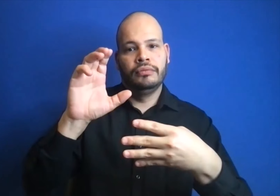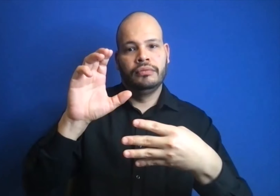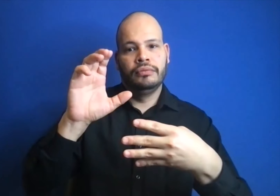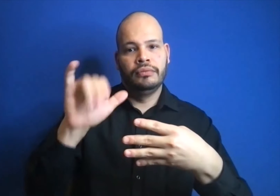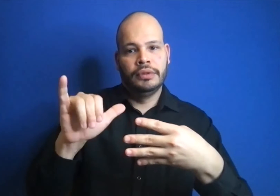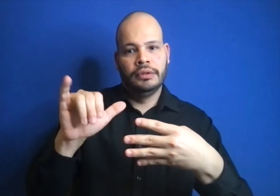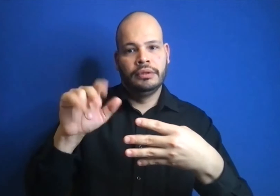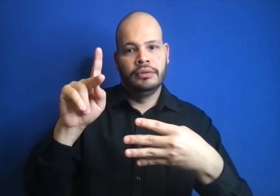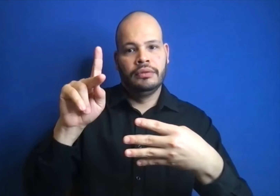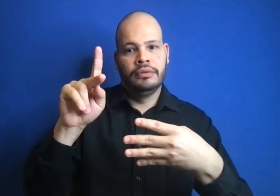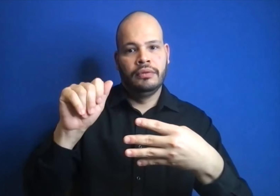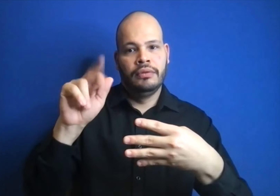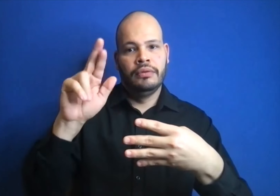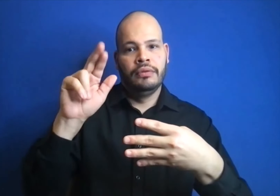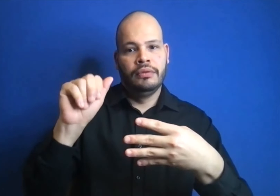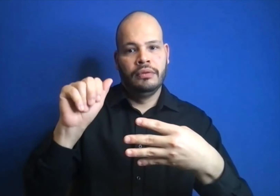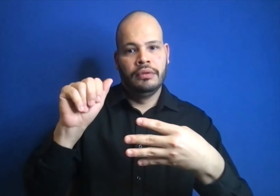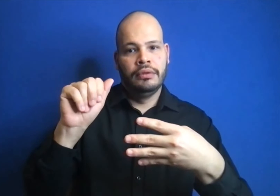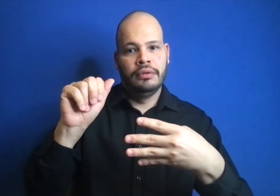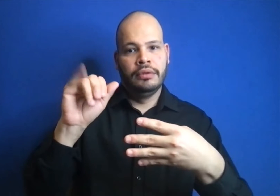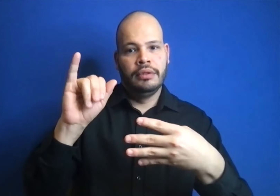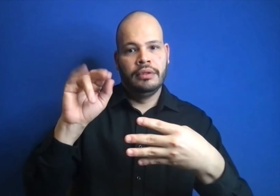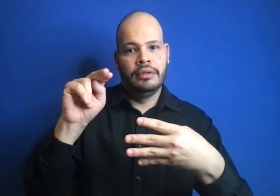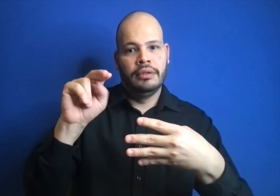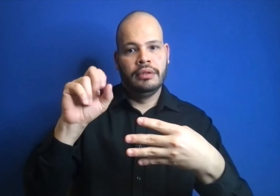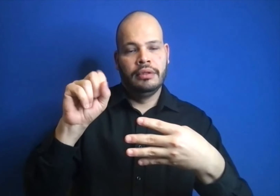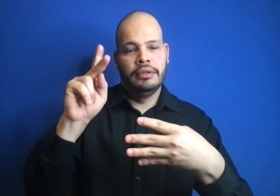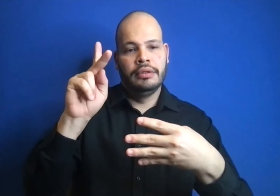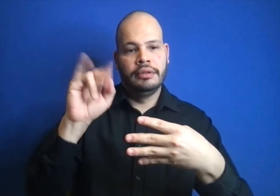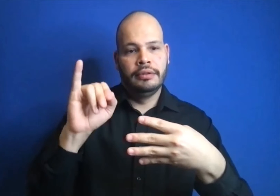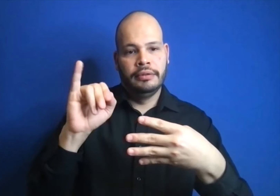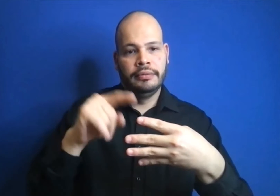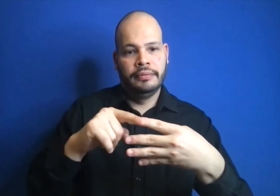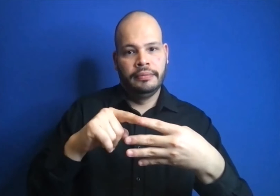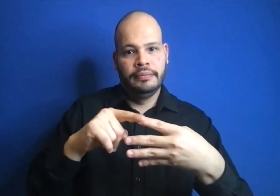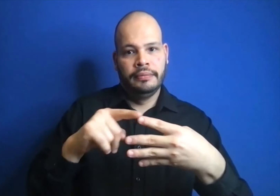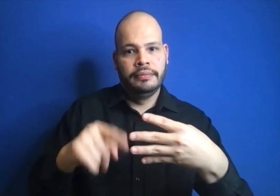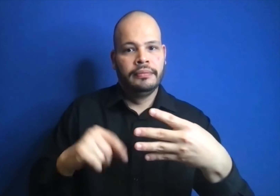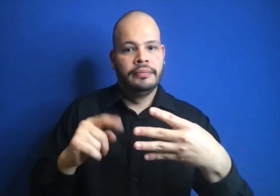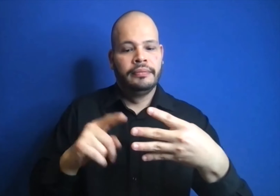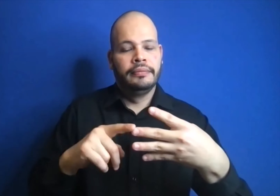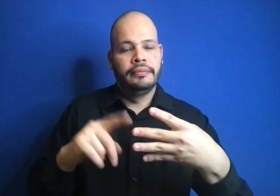A) Tracy Karasinski